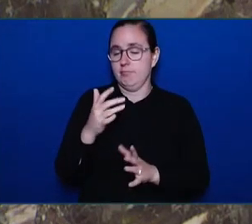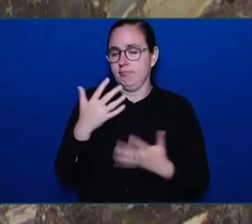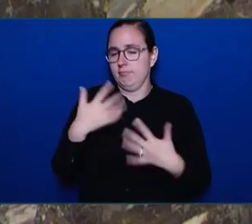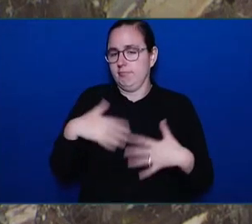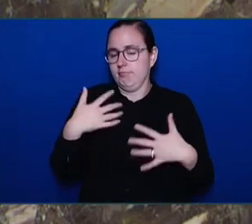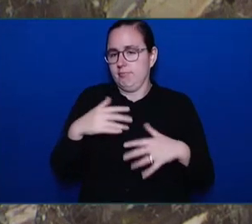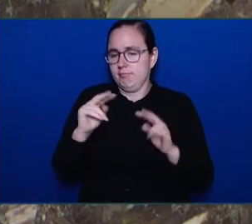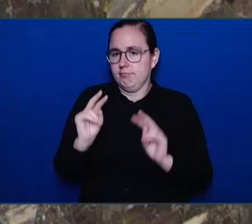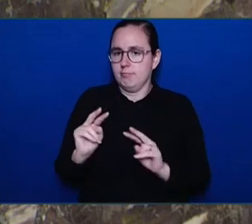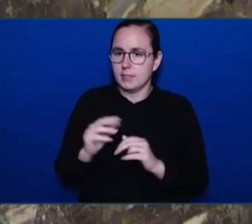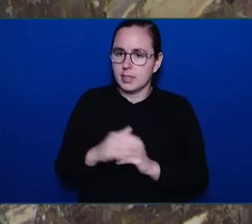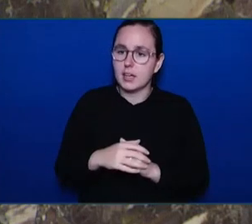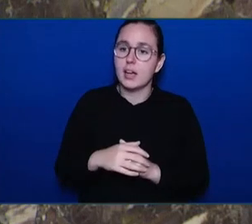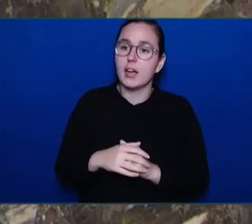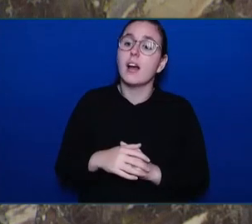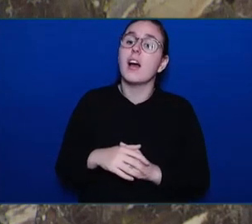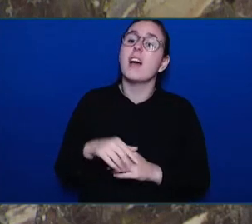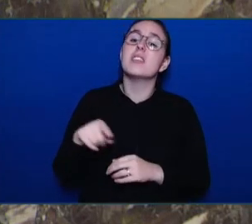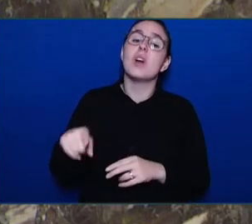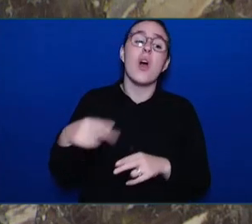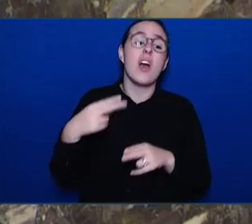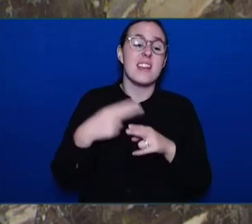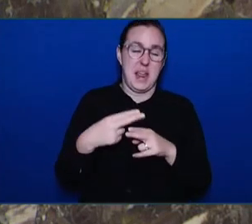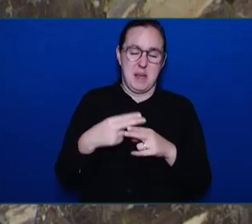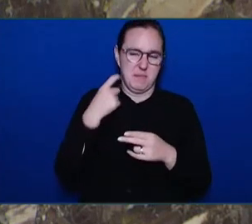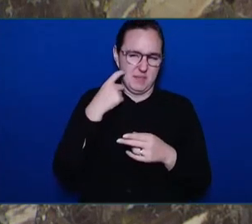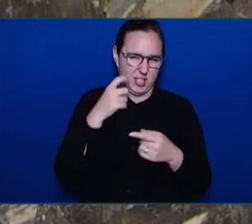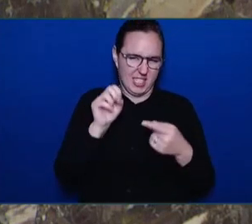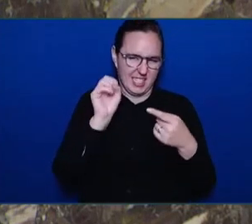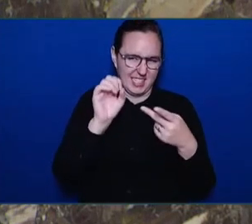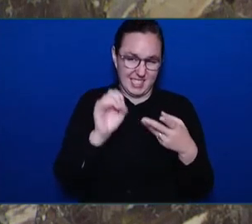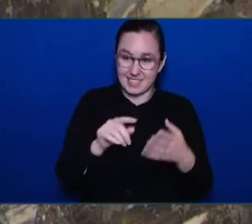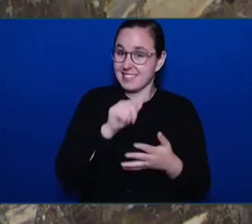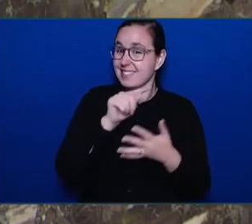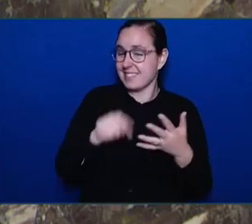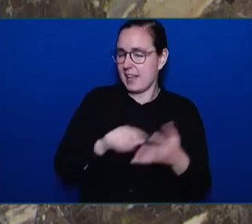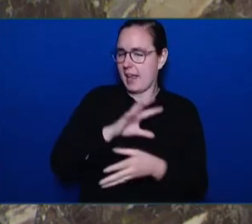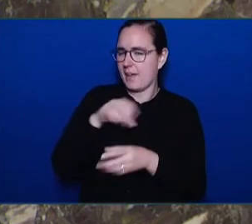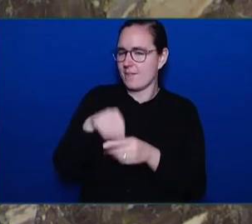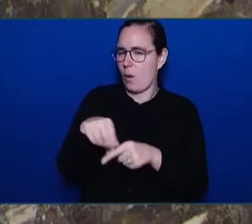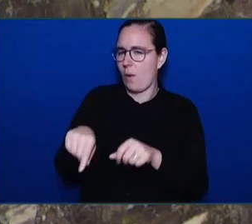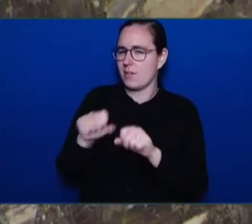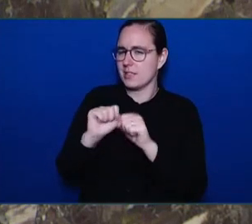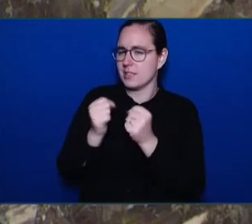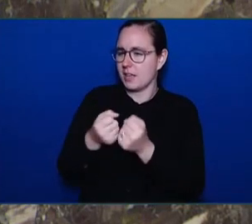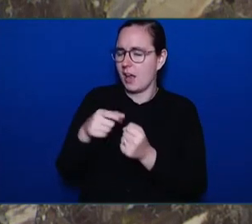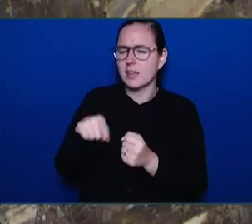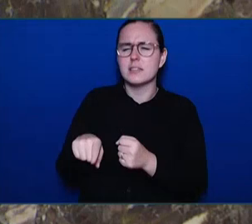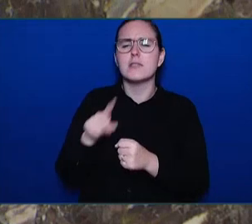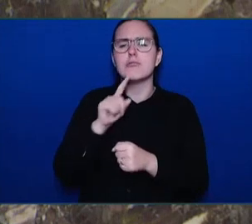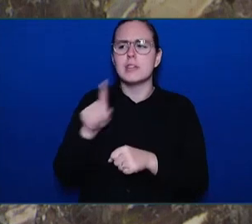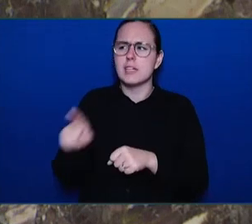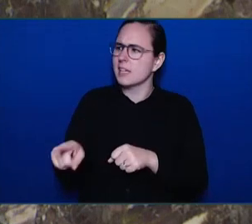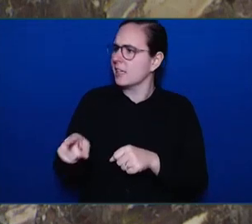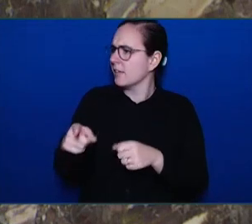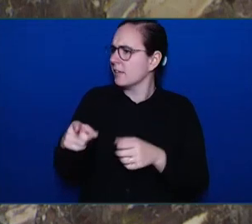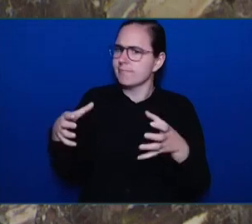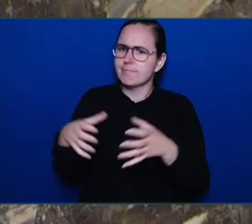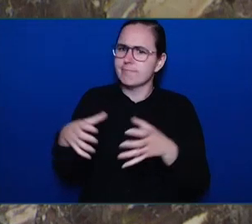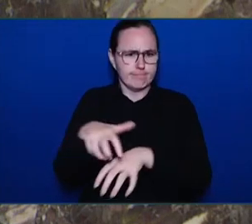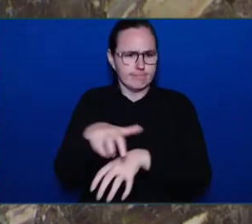Eugene, are all hands-on leaders with the society, working to support 145 displaced Ukrainians.